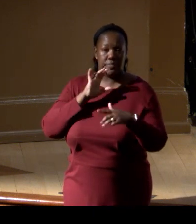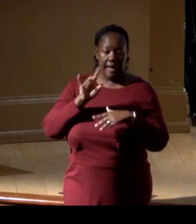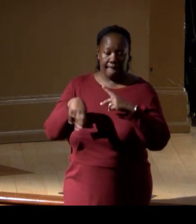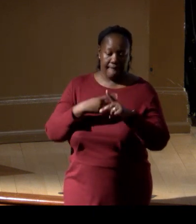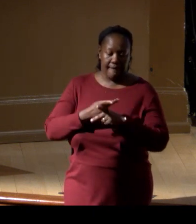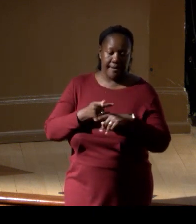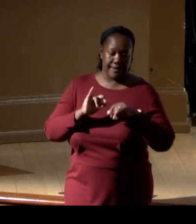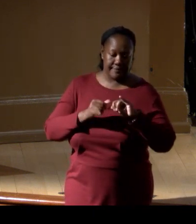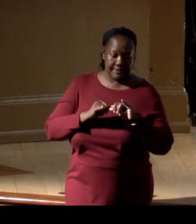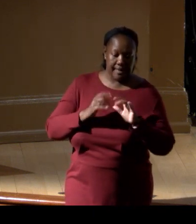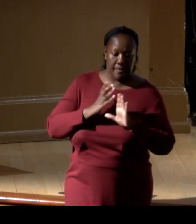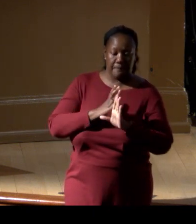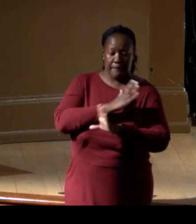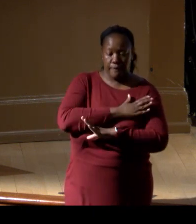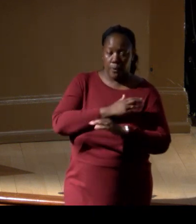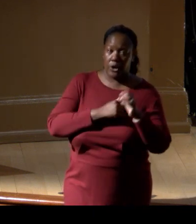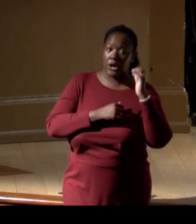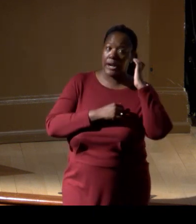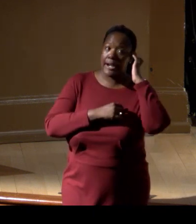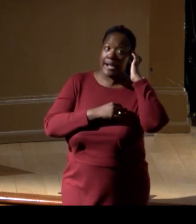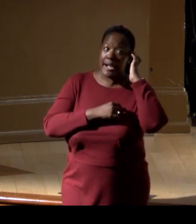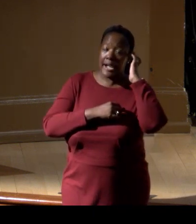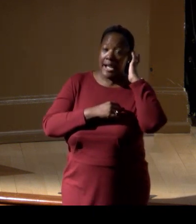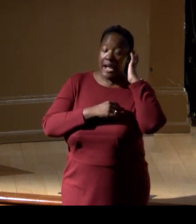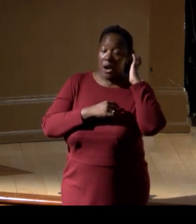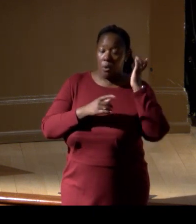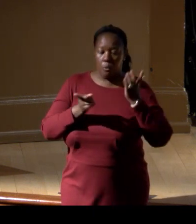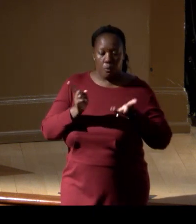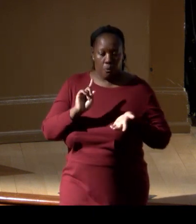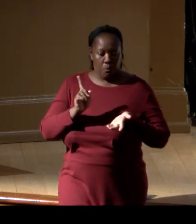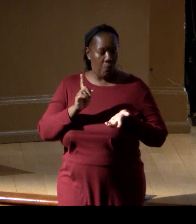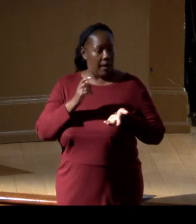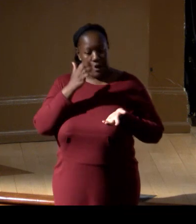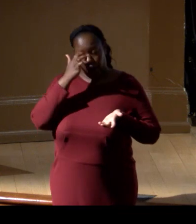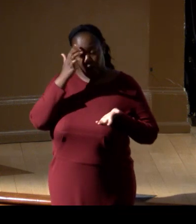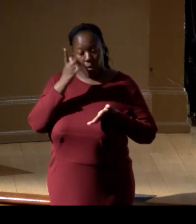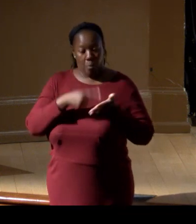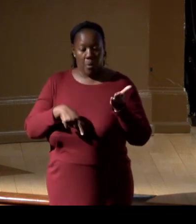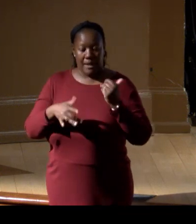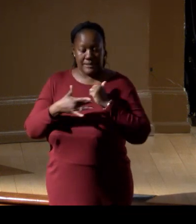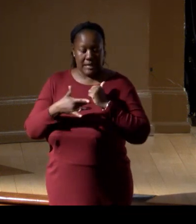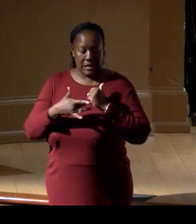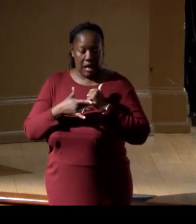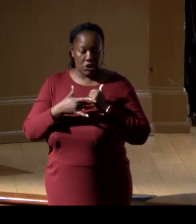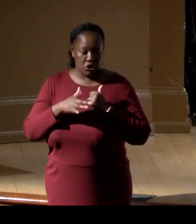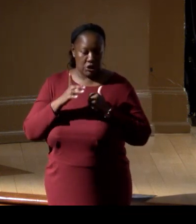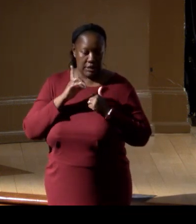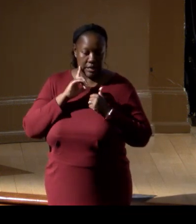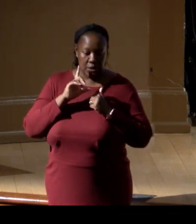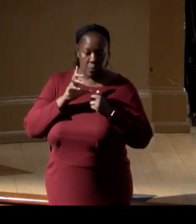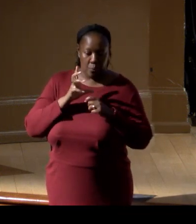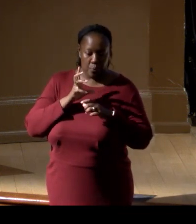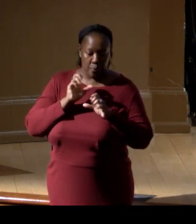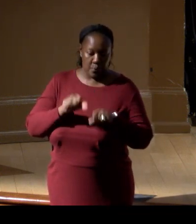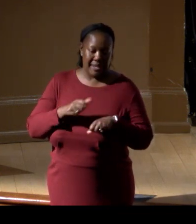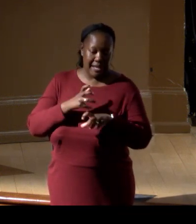before in this challenge, and where, or what technologies can we look to for lessons learned and for guidance,